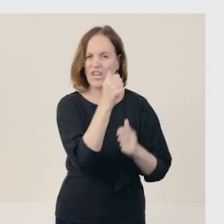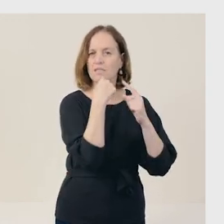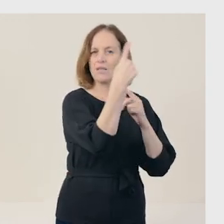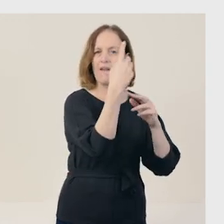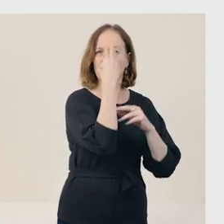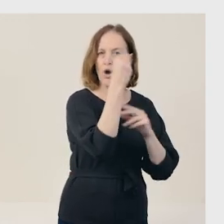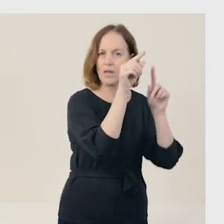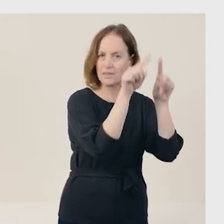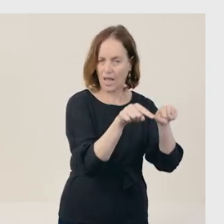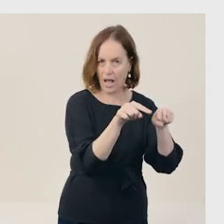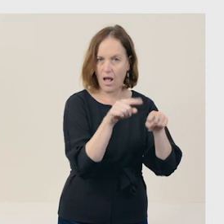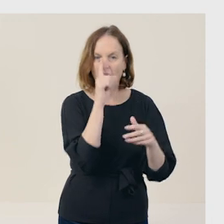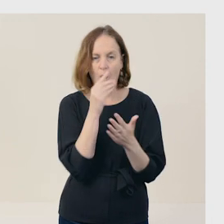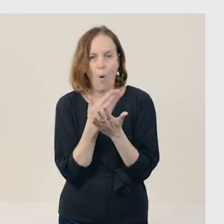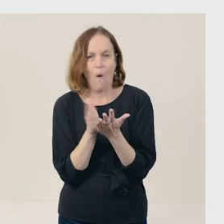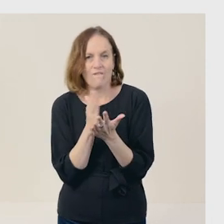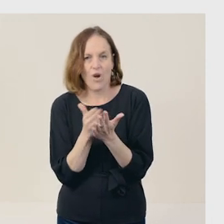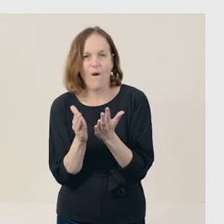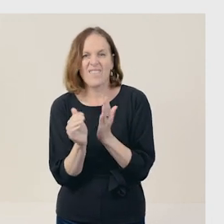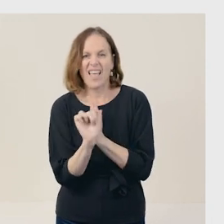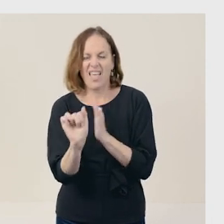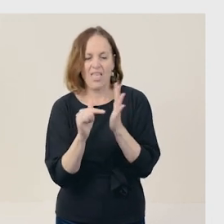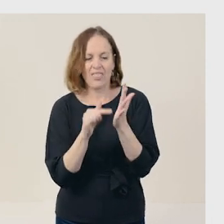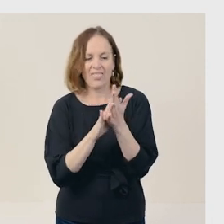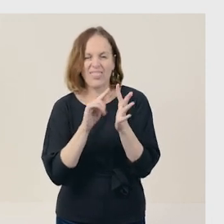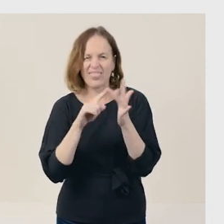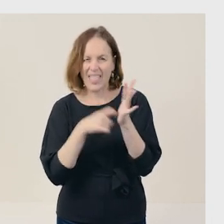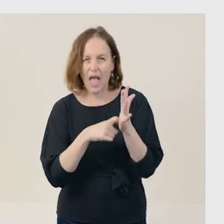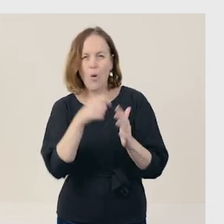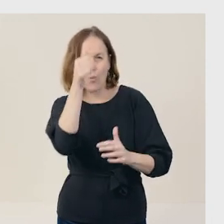I can also remove the final 'their', because we understand that the predators